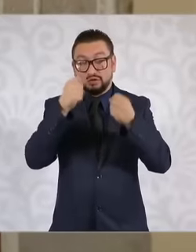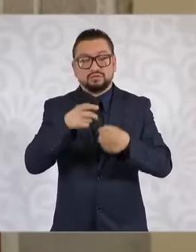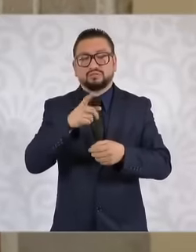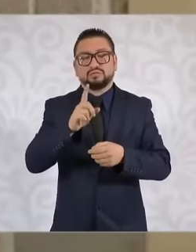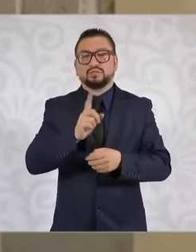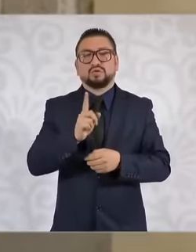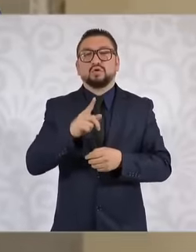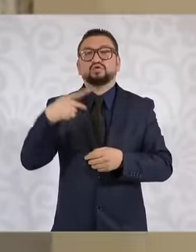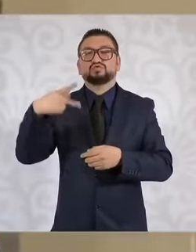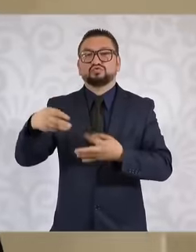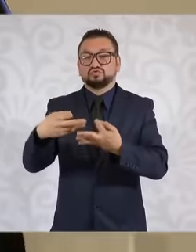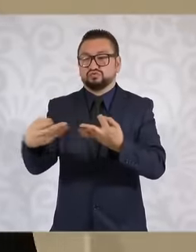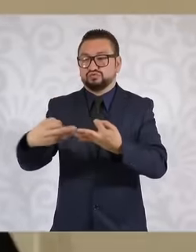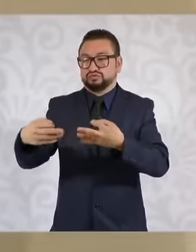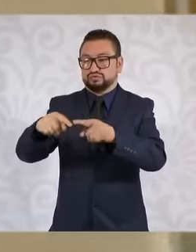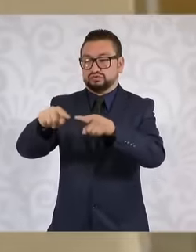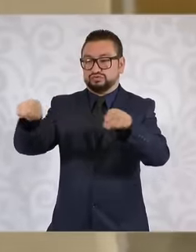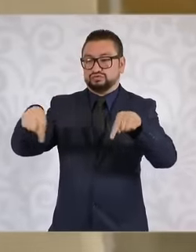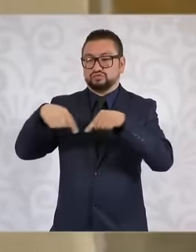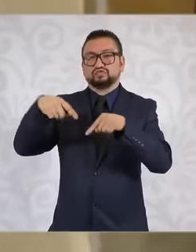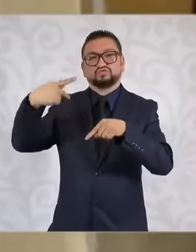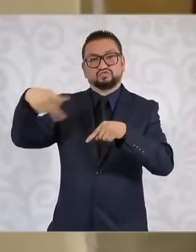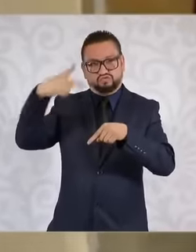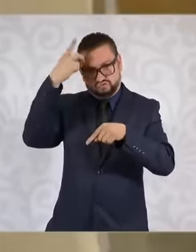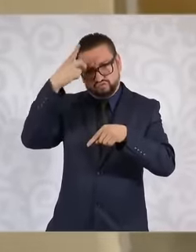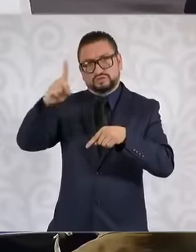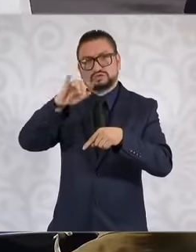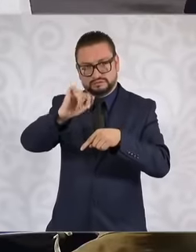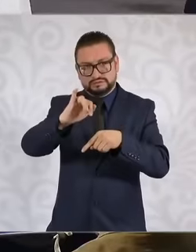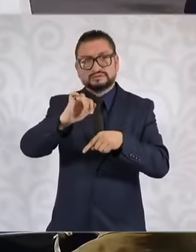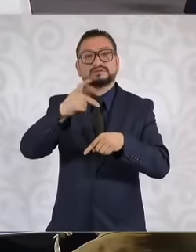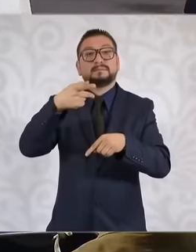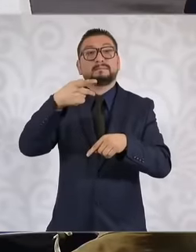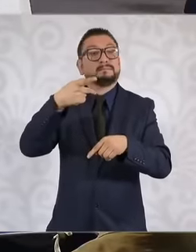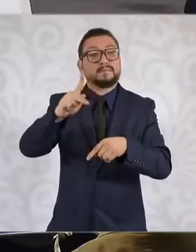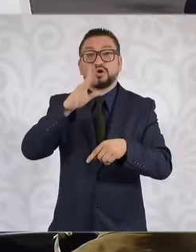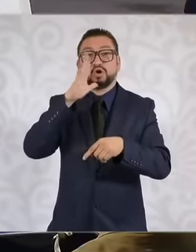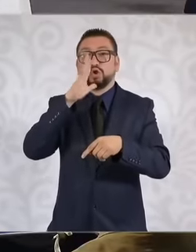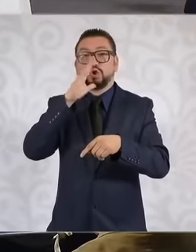their land it is still theirs the only thing we are saying is that they cannot extract even one